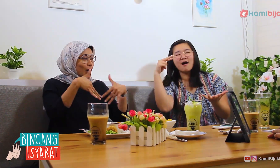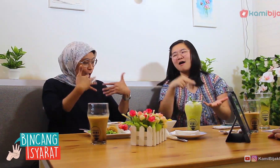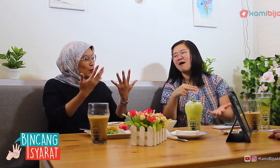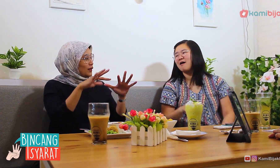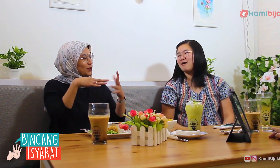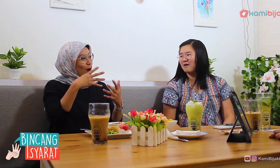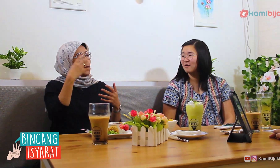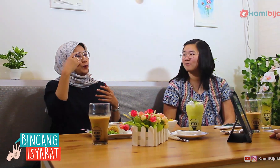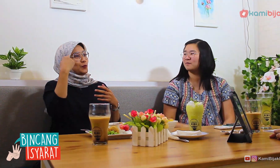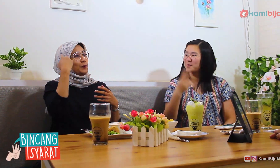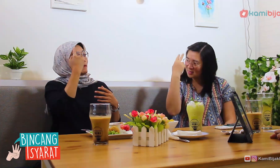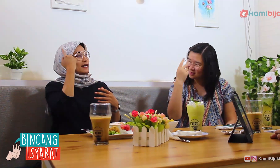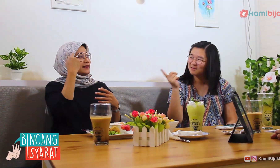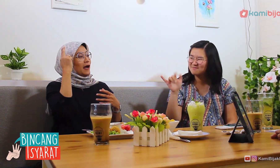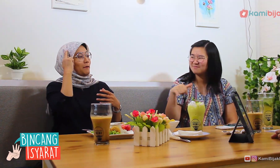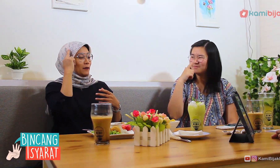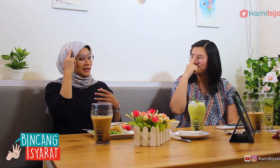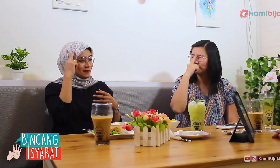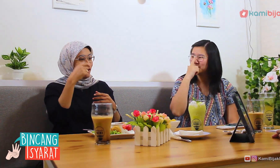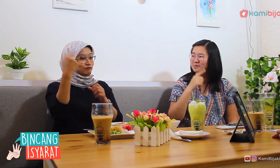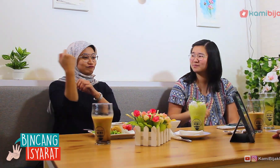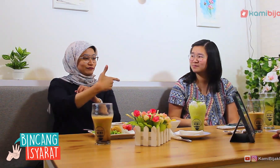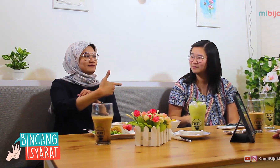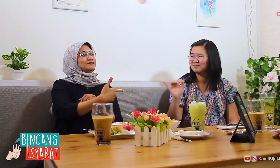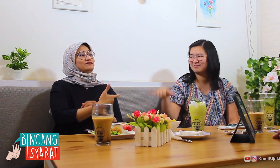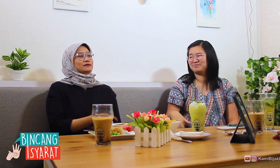Or, the government can finance it too.